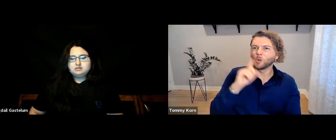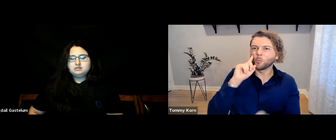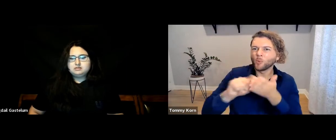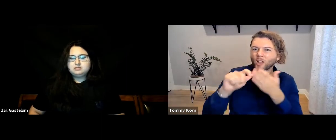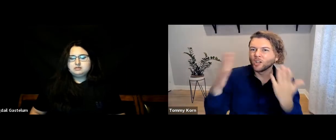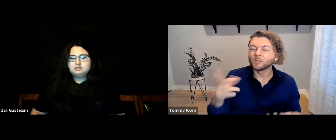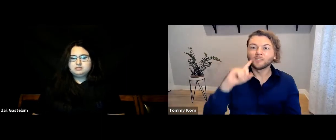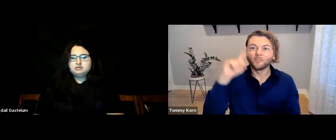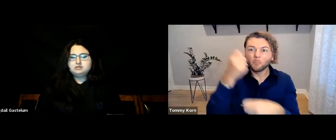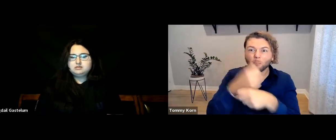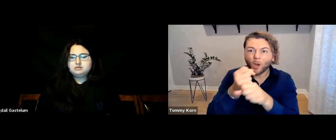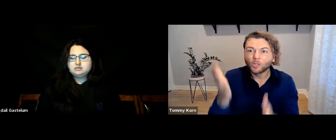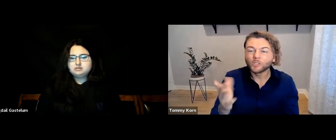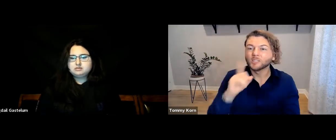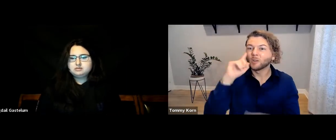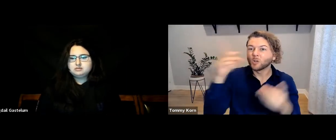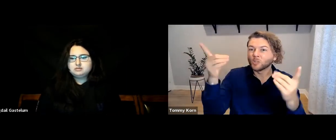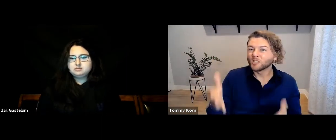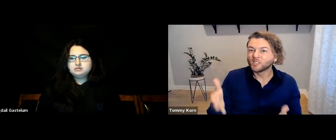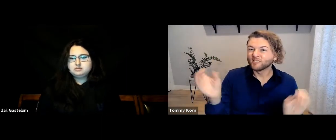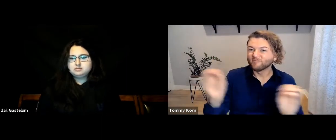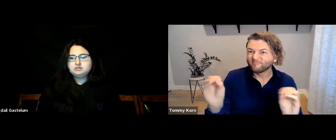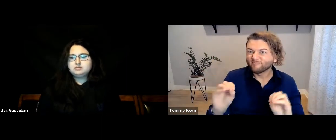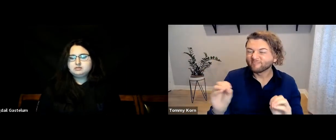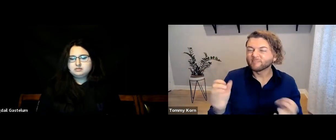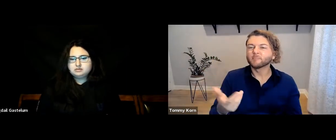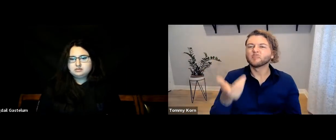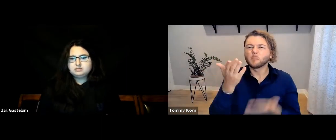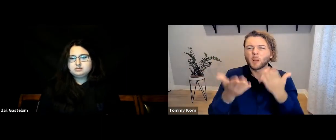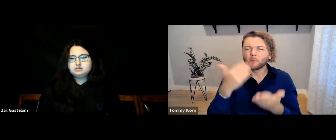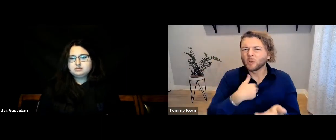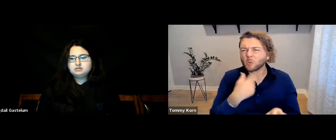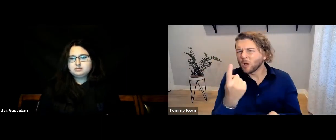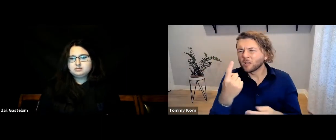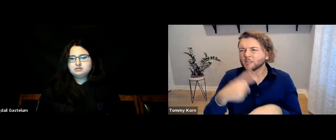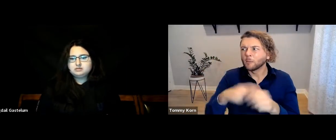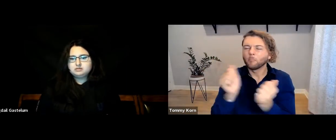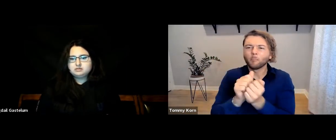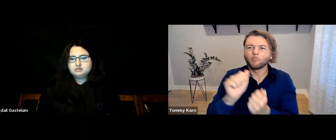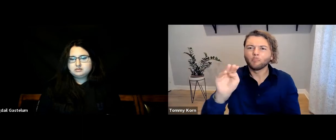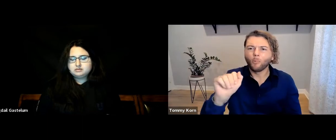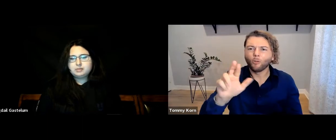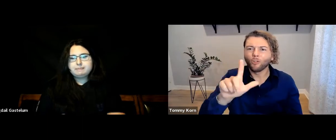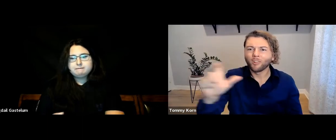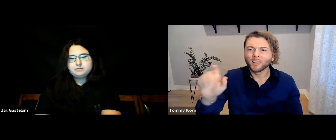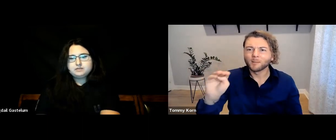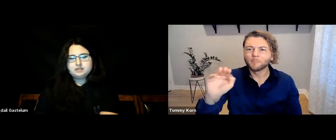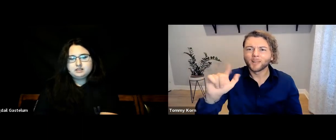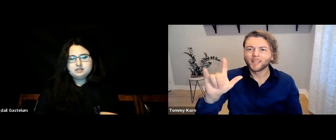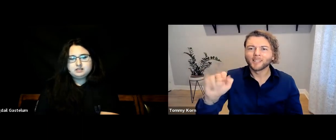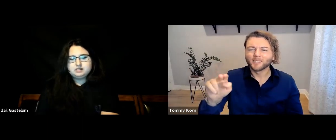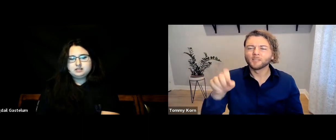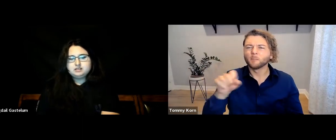a Deaf writing director, copywriter, or scriptwriter. I think I met Marlee Matlin once.